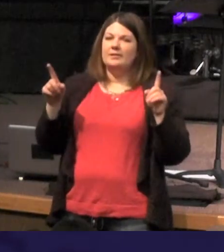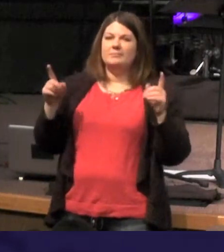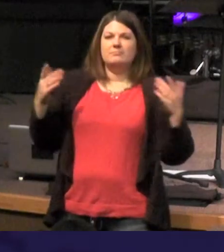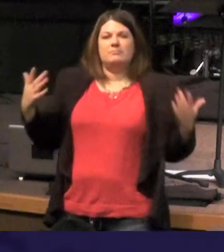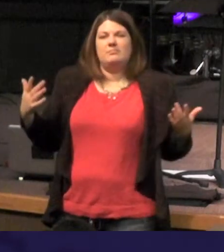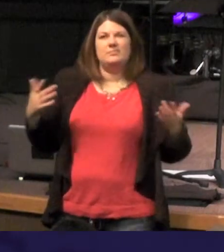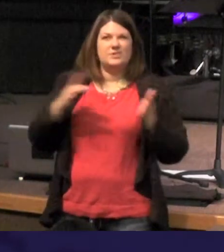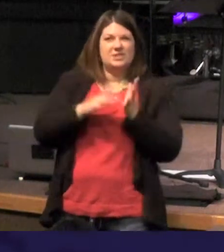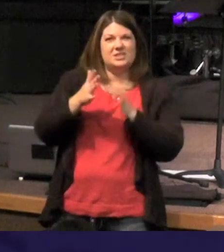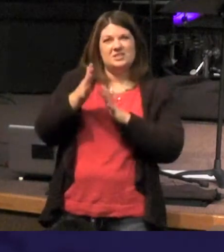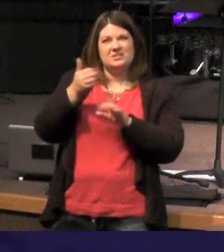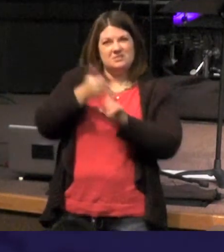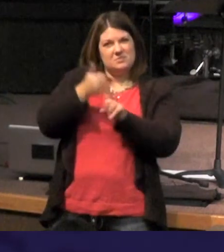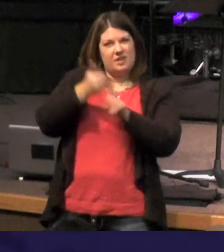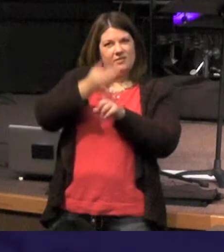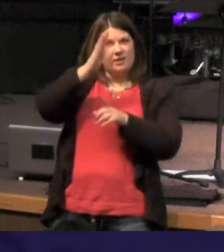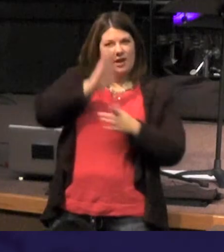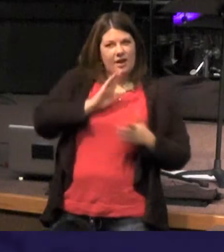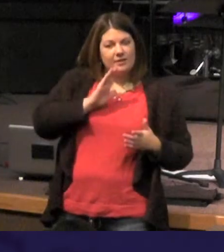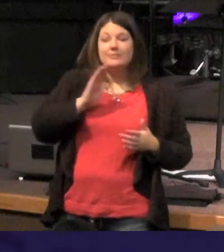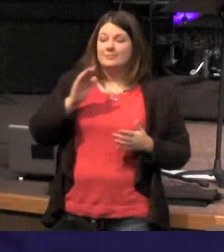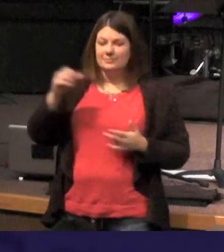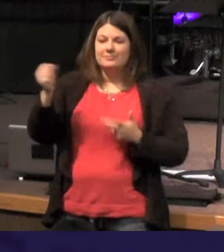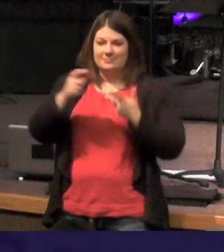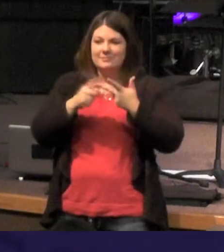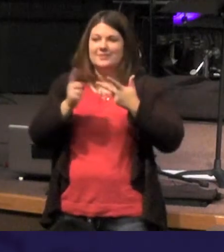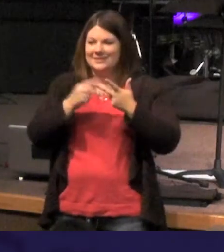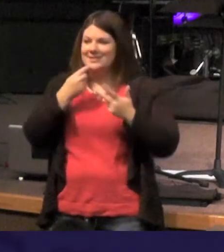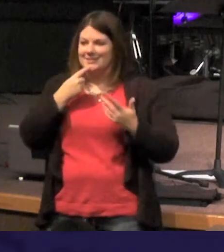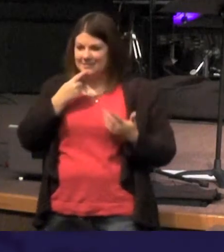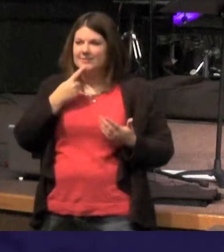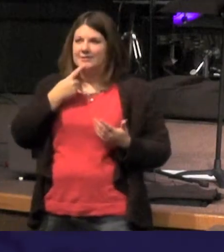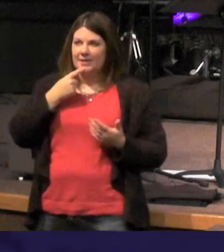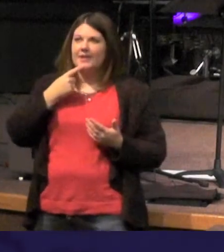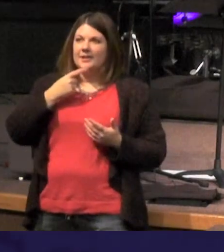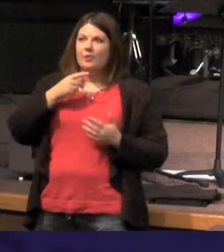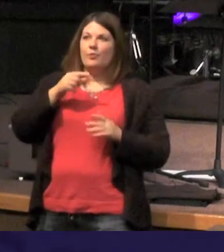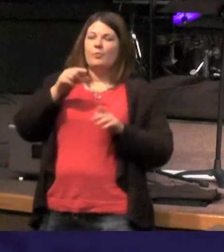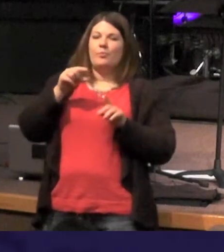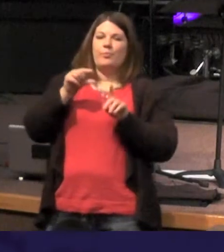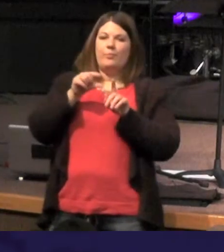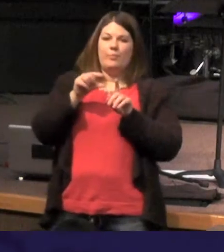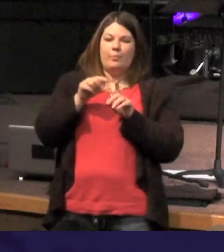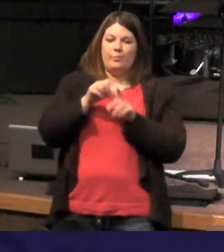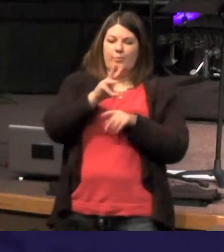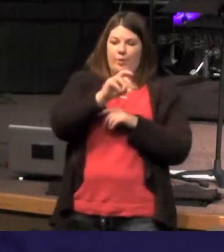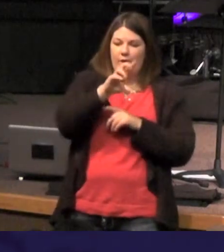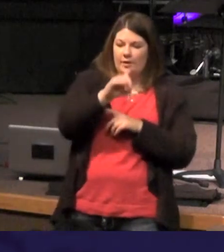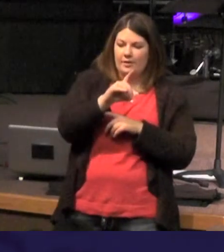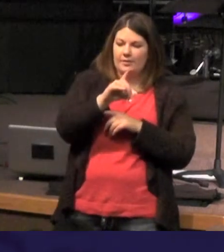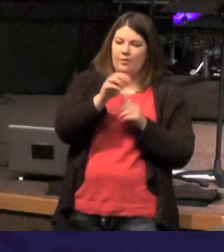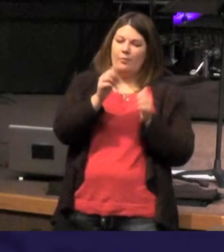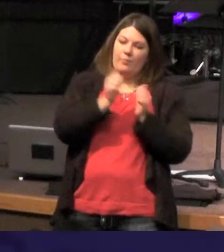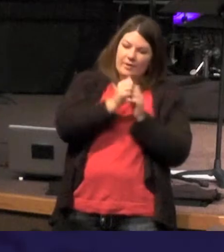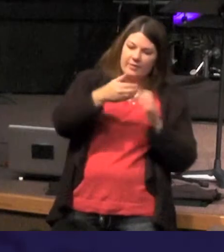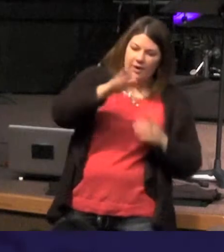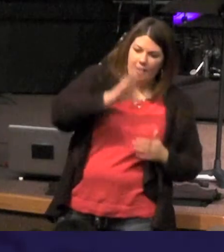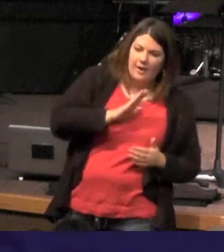all of a sudden in the beginning was the word he was there from the beginning of time and the Word was with God there was coexistence there - this face to face